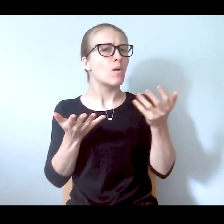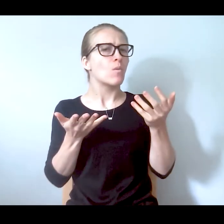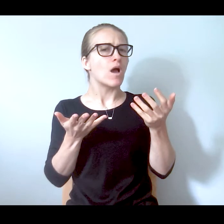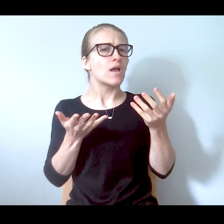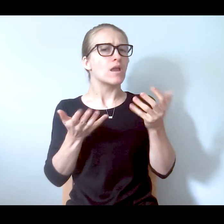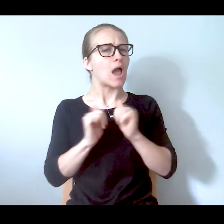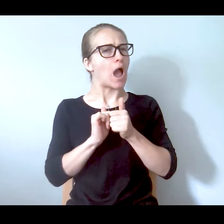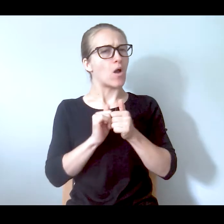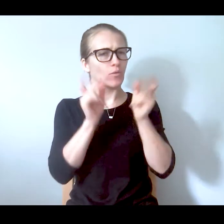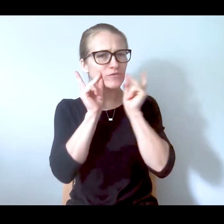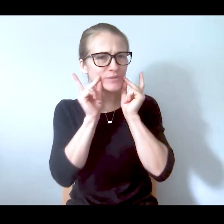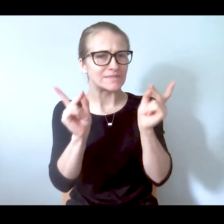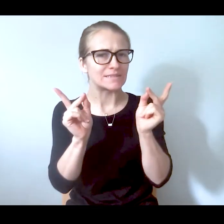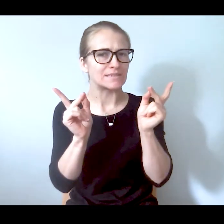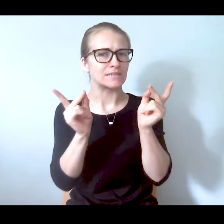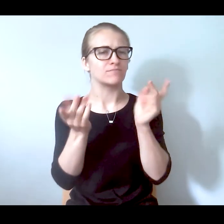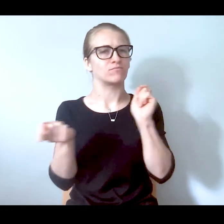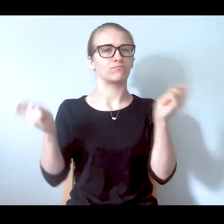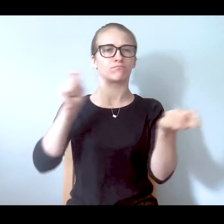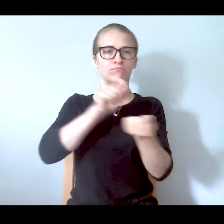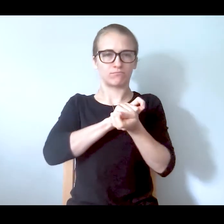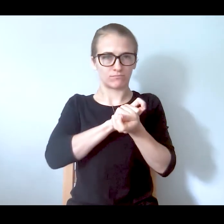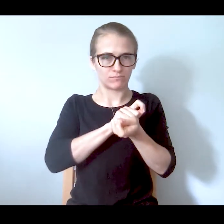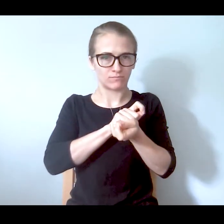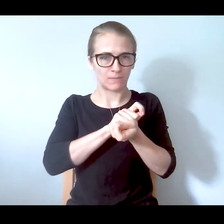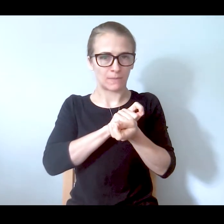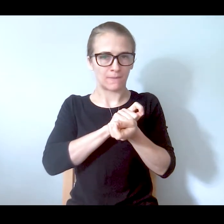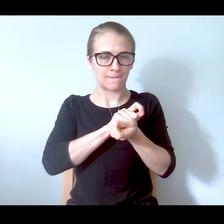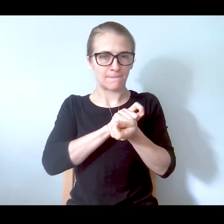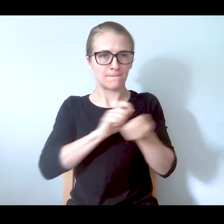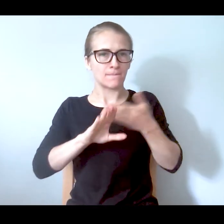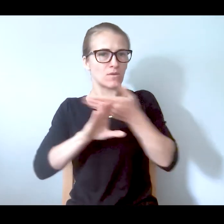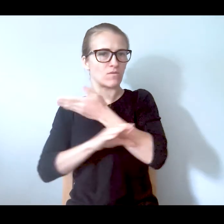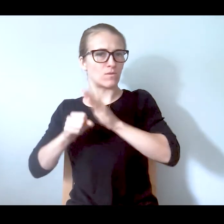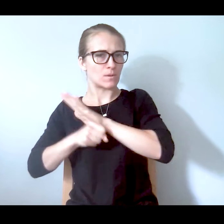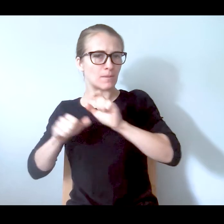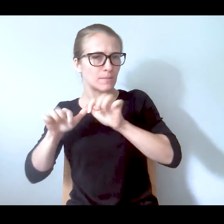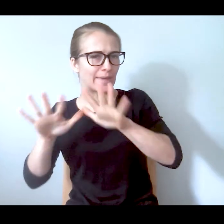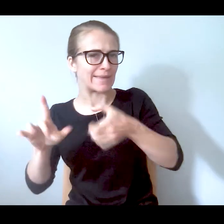changed pre-pandemic to where we are now?